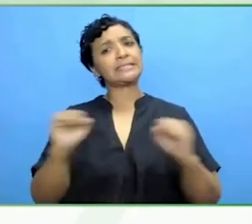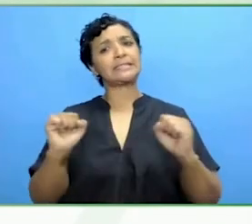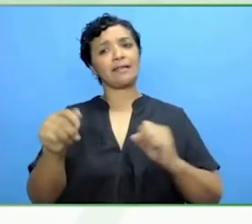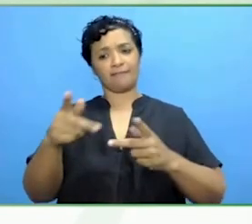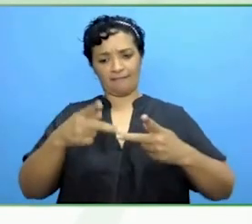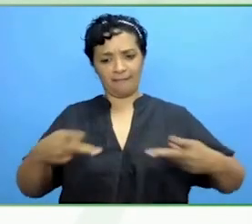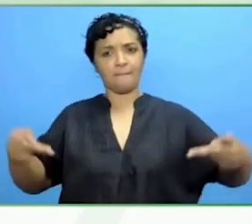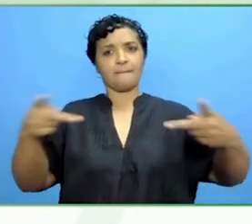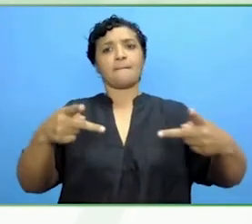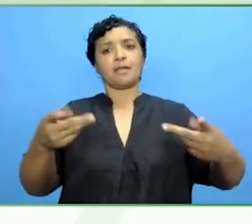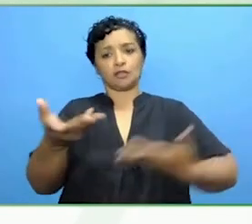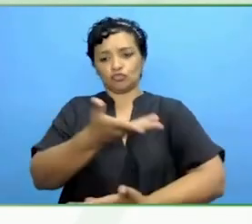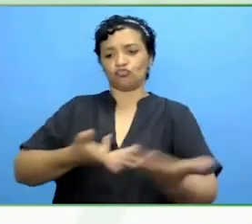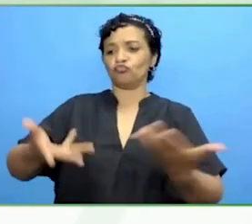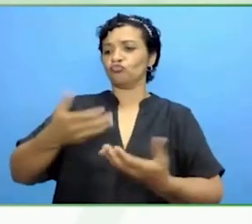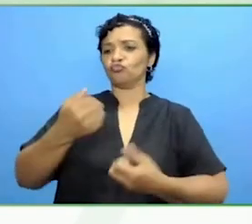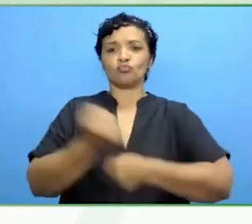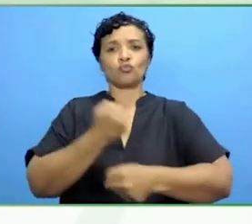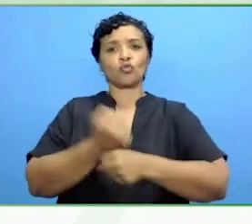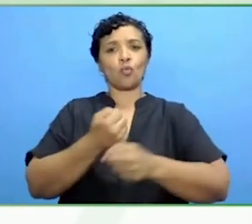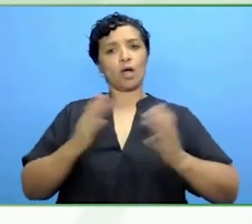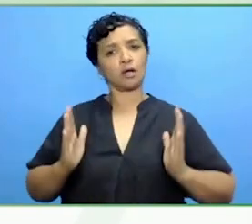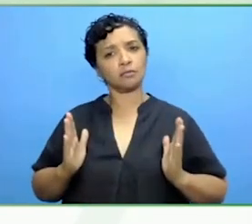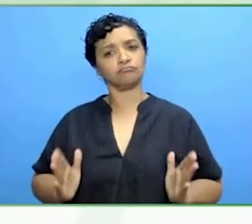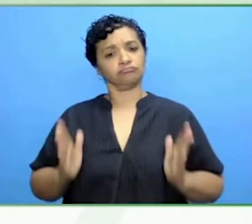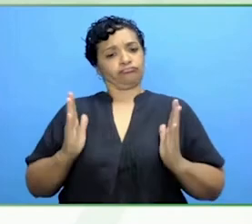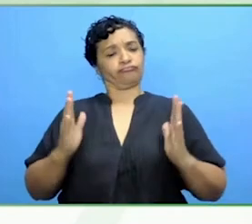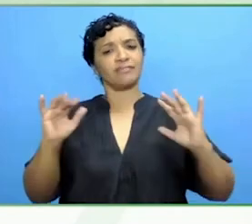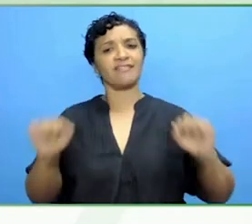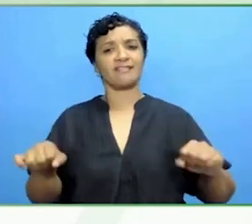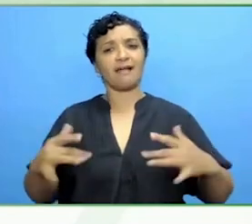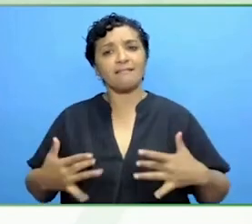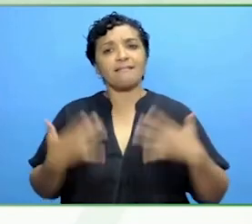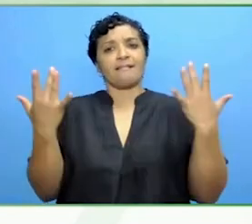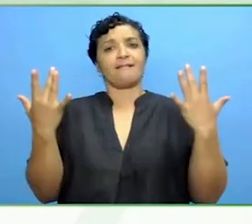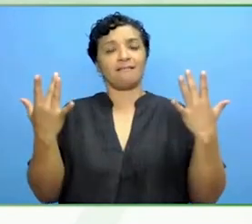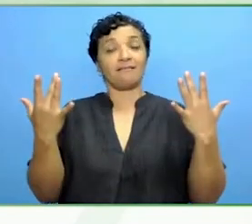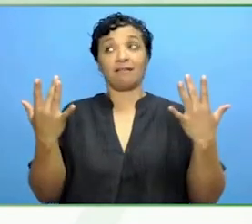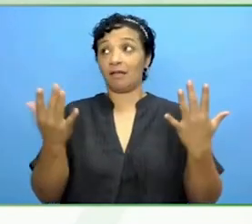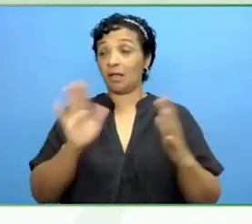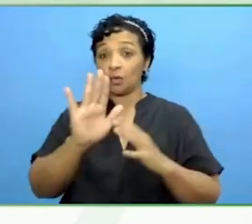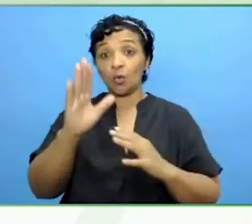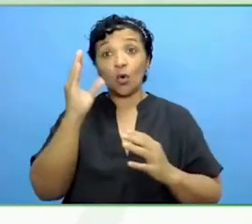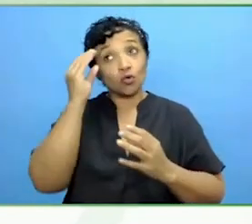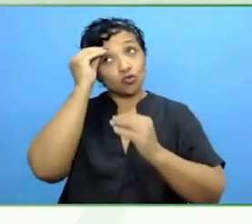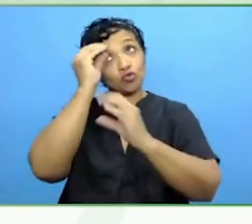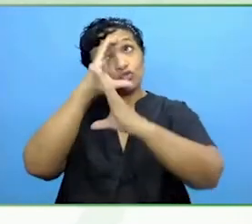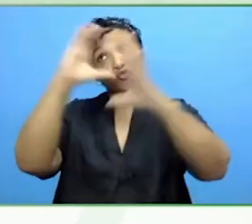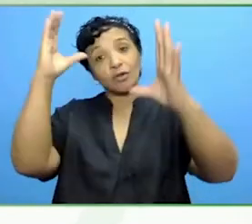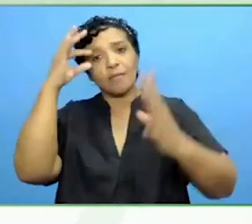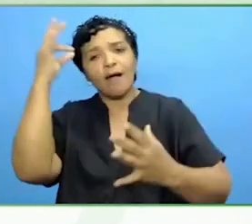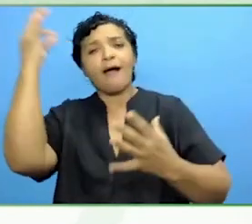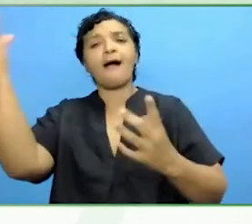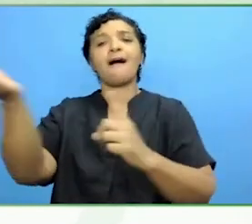whole self, living your truth, even if when you leave at the end of the day, you don't unfortunately have that opportunity.